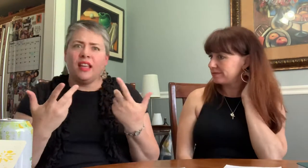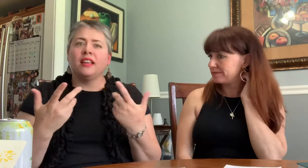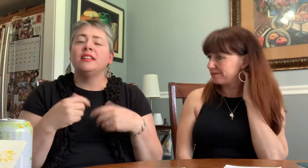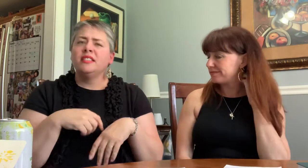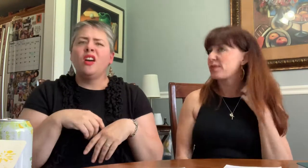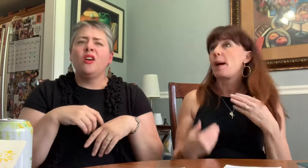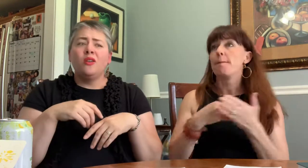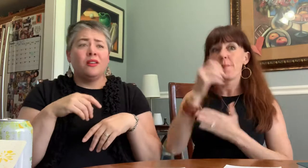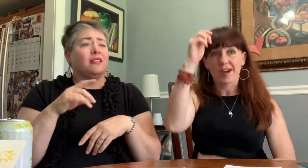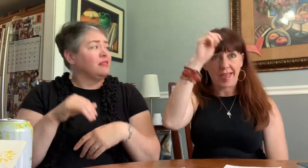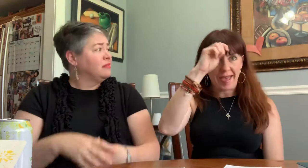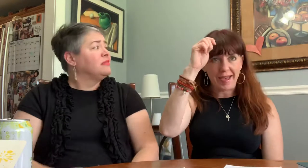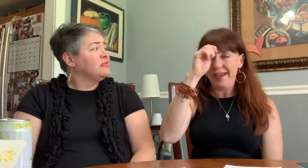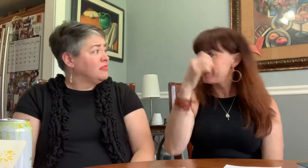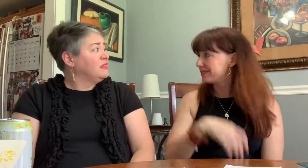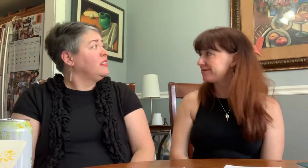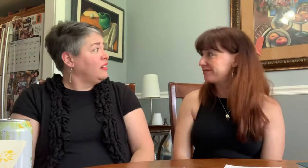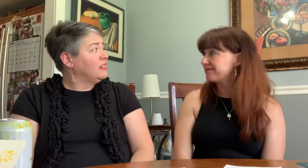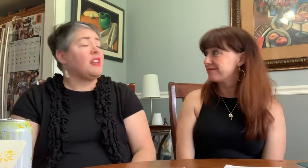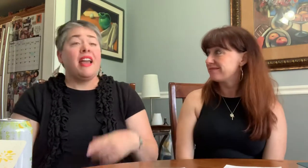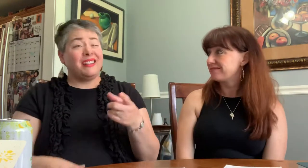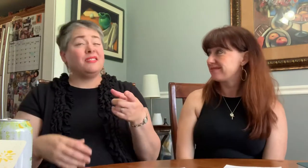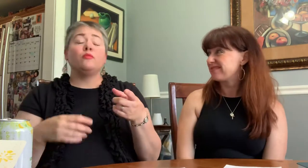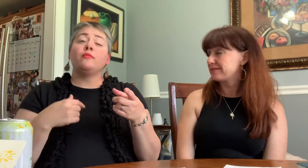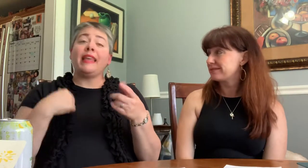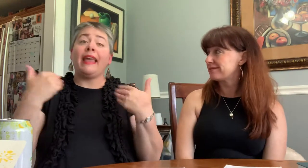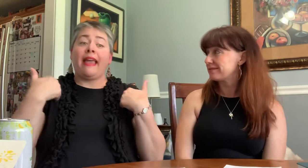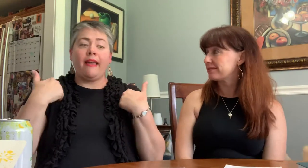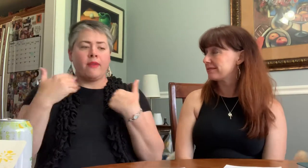I had to buy my hat!